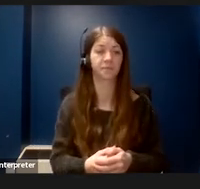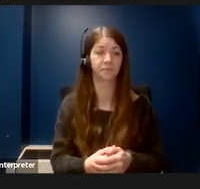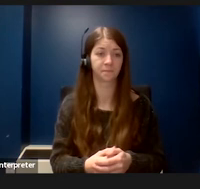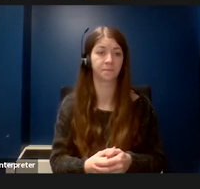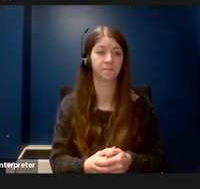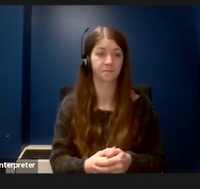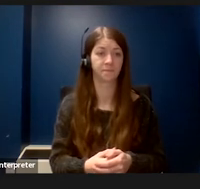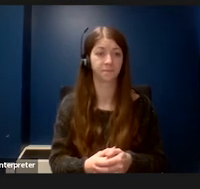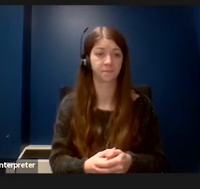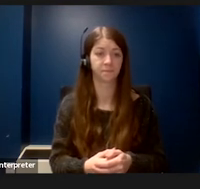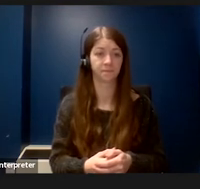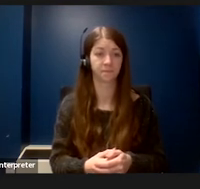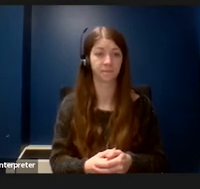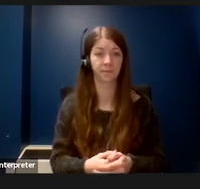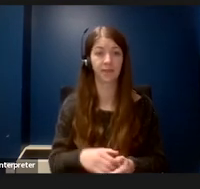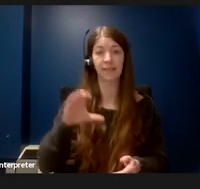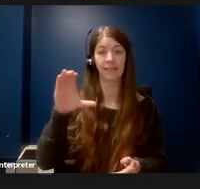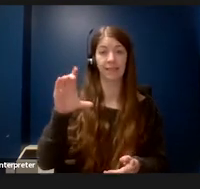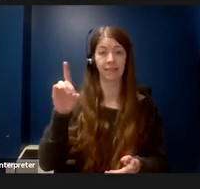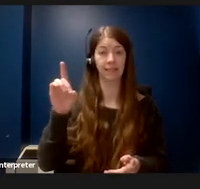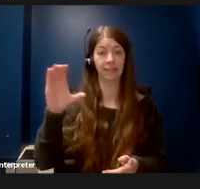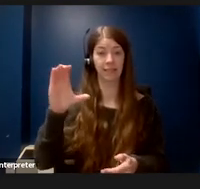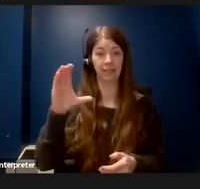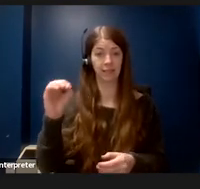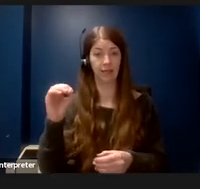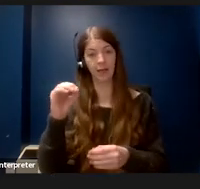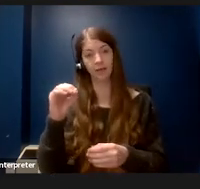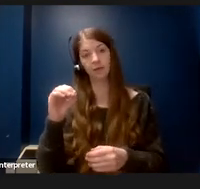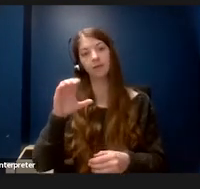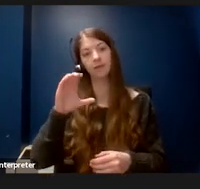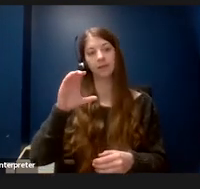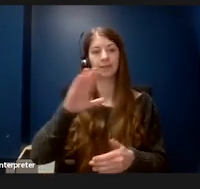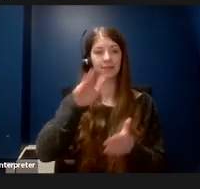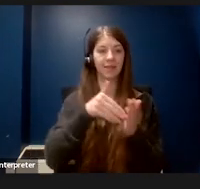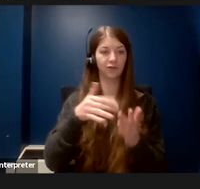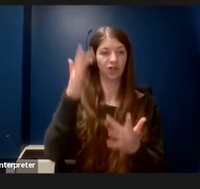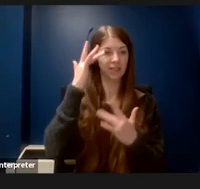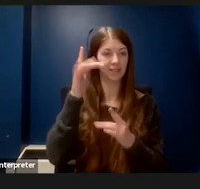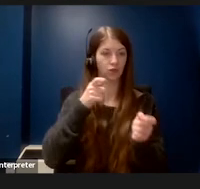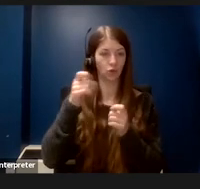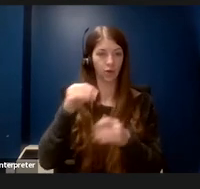According to the Center for Disease Control and Prevention, 25 percent of adults report having a disability.